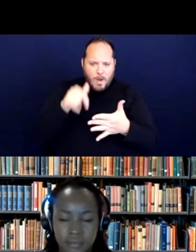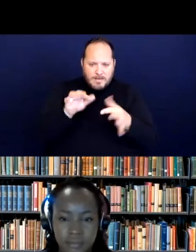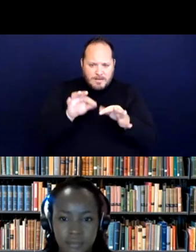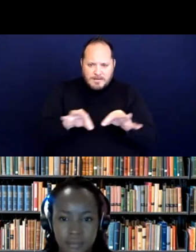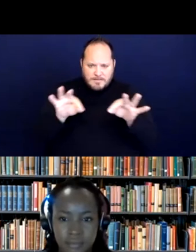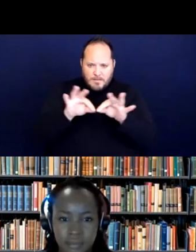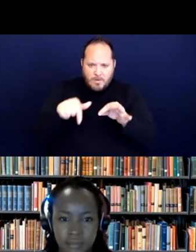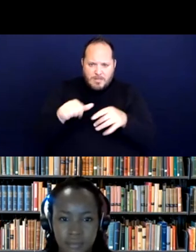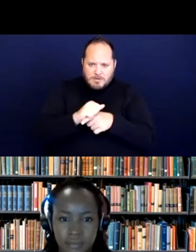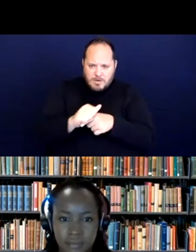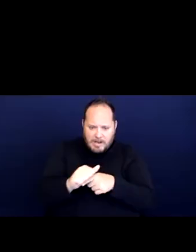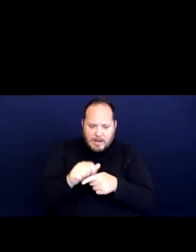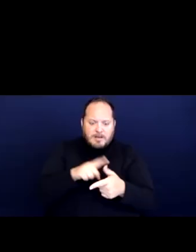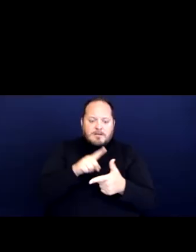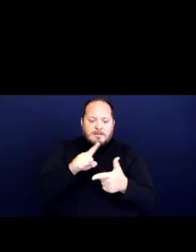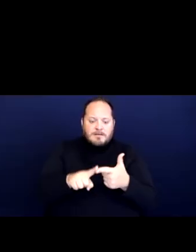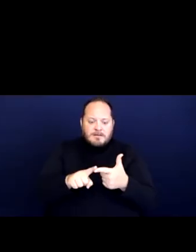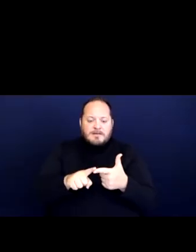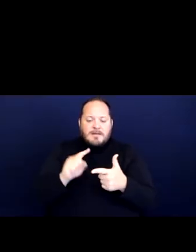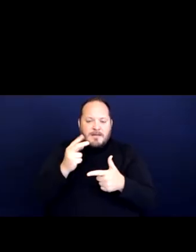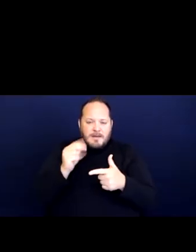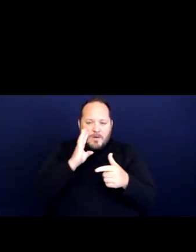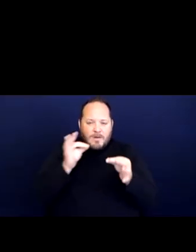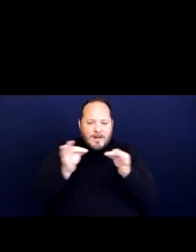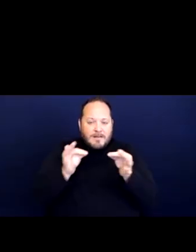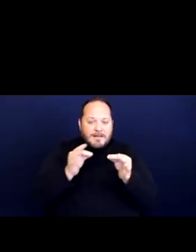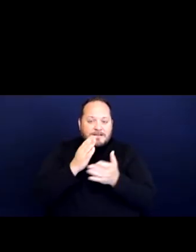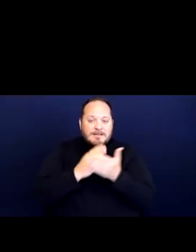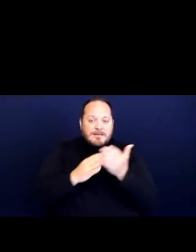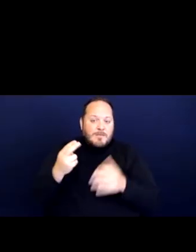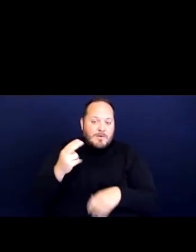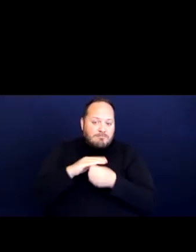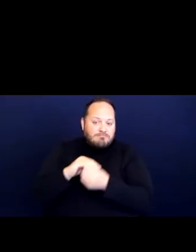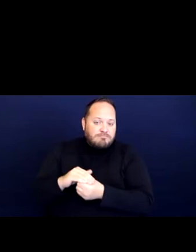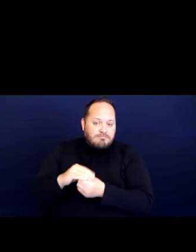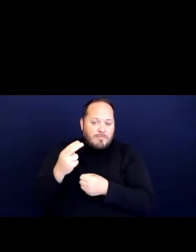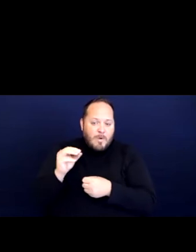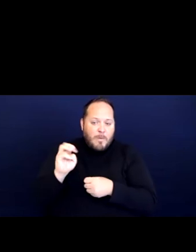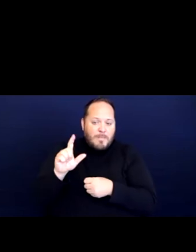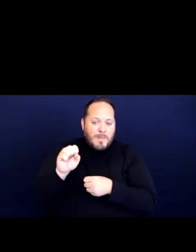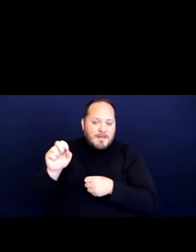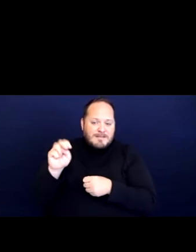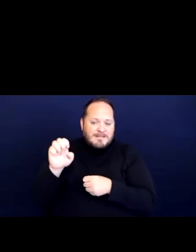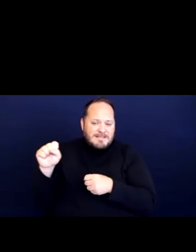Moving on to outlining some of the homelessness criminalization ordinances